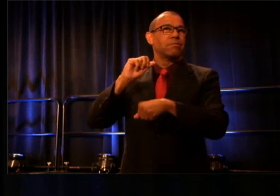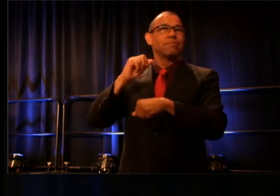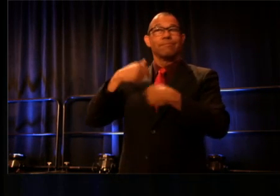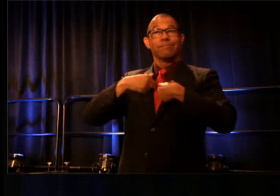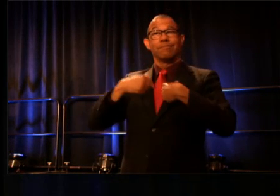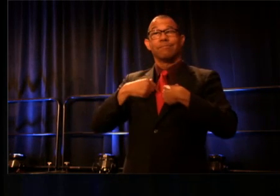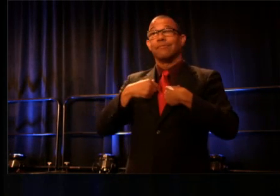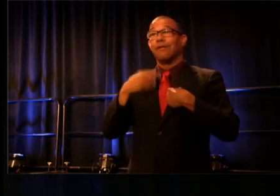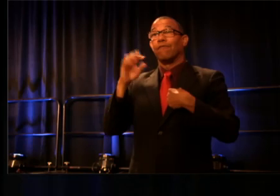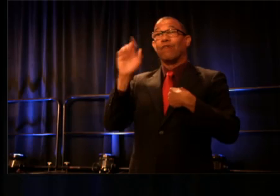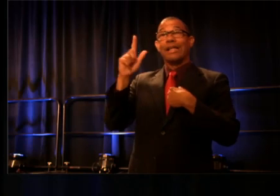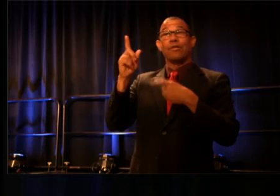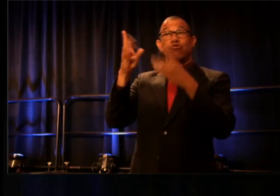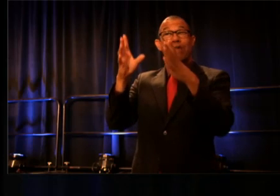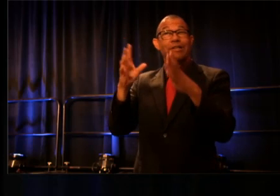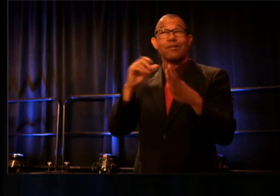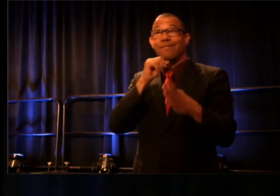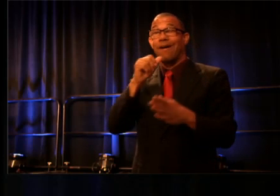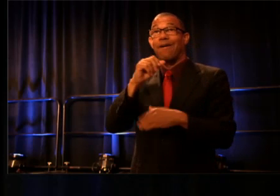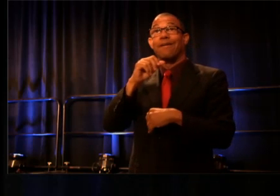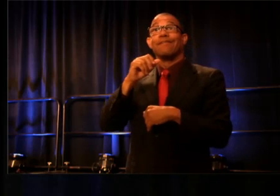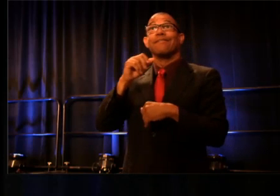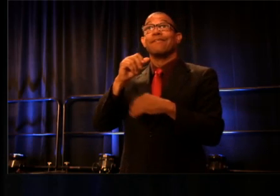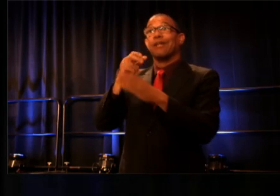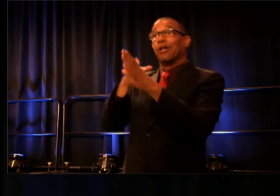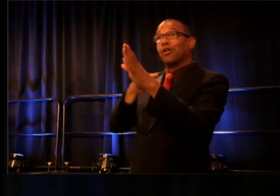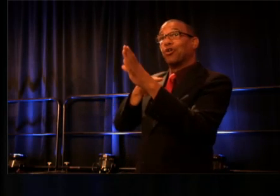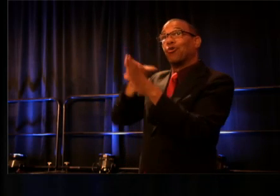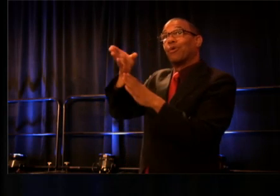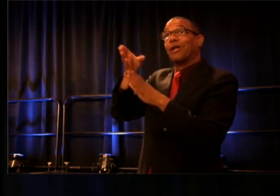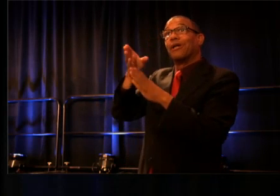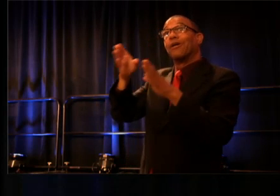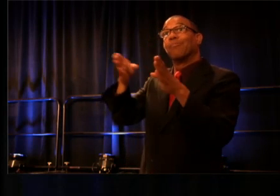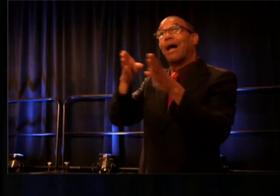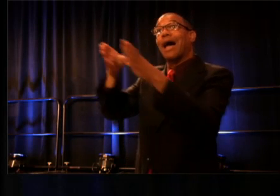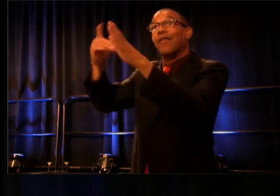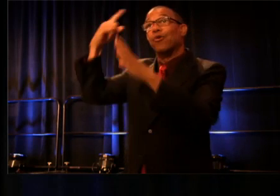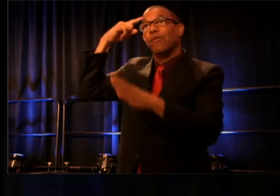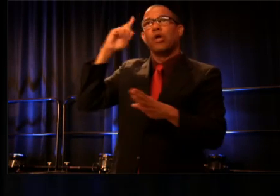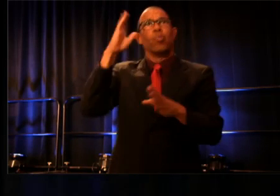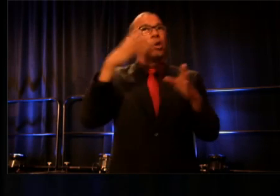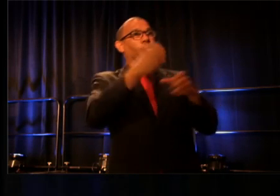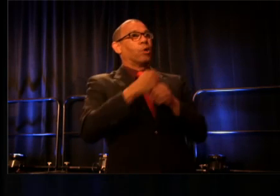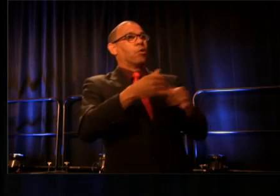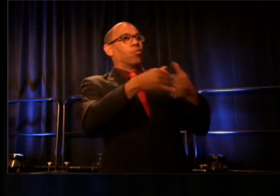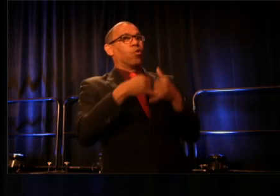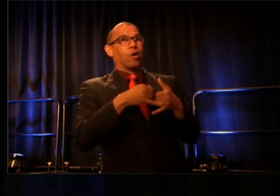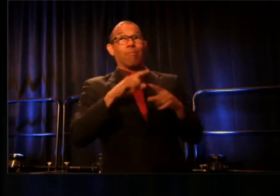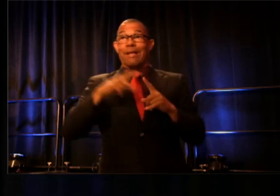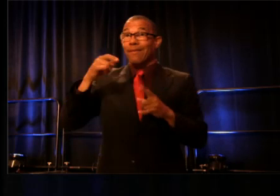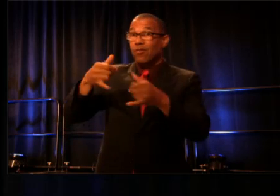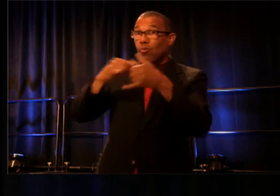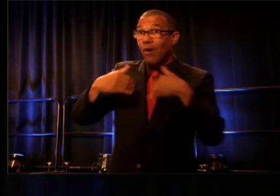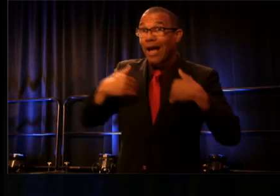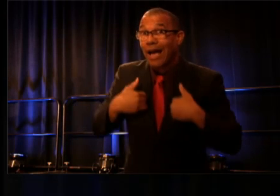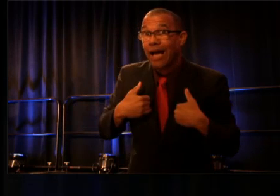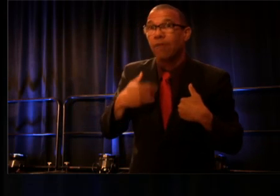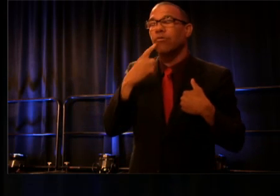isn't a career path where award earning is something you expect. The fact that this award even exists is so meaningful to all of us.